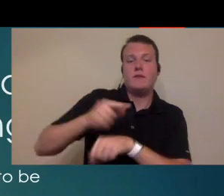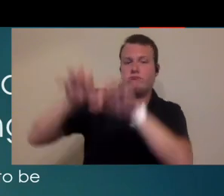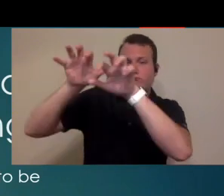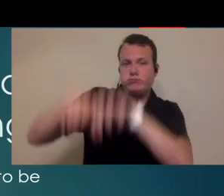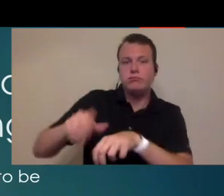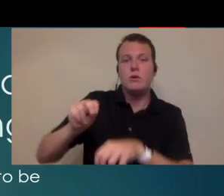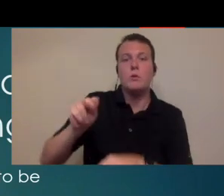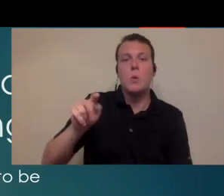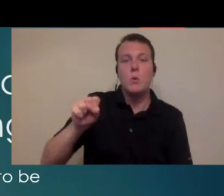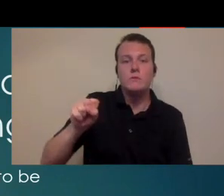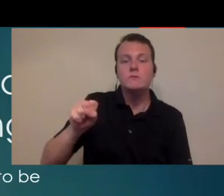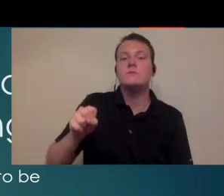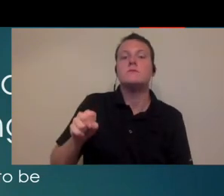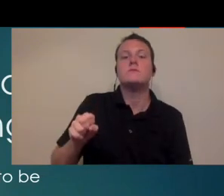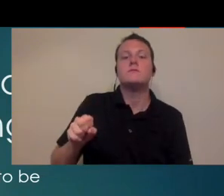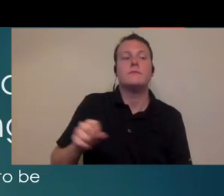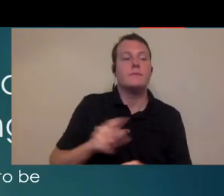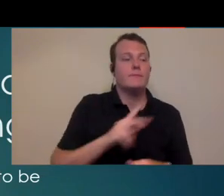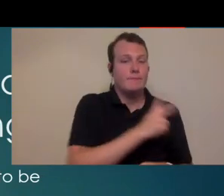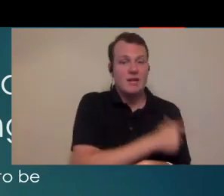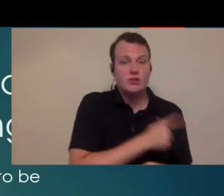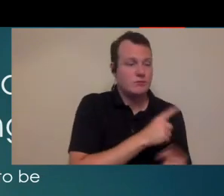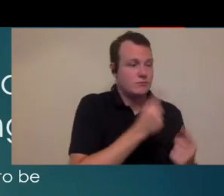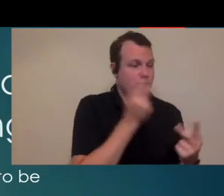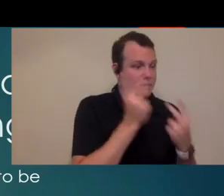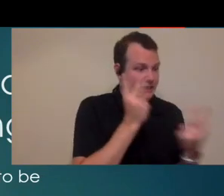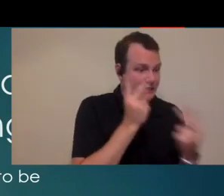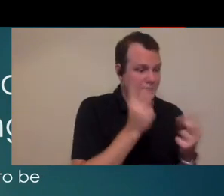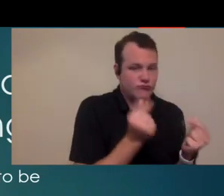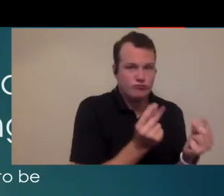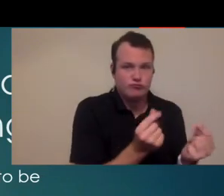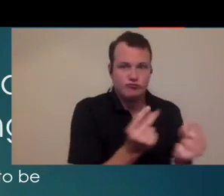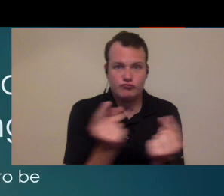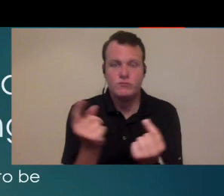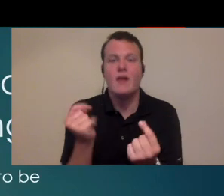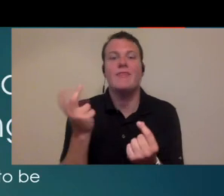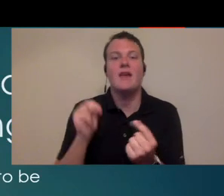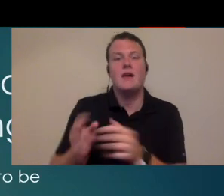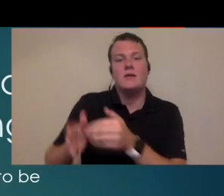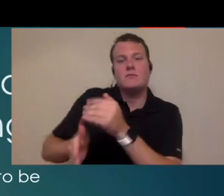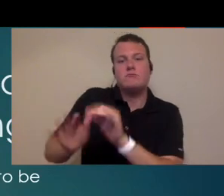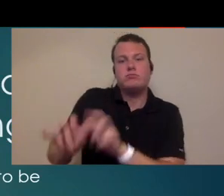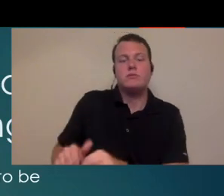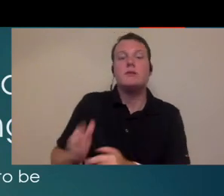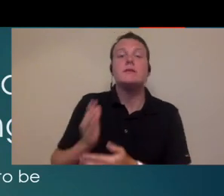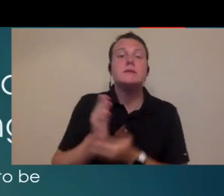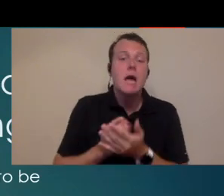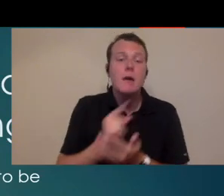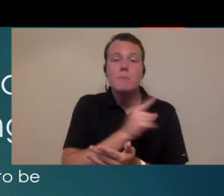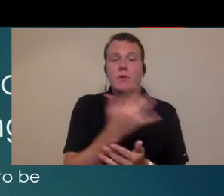that they can wrap up all their notes and they just see kind of their patience and a shorter amount and I have other people that want to be able to do their